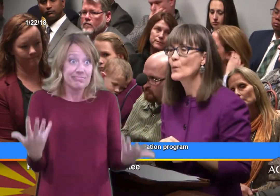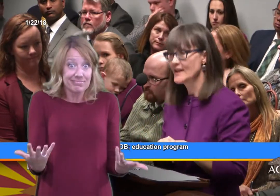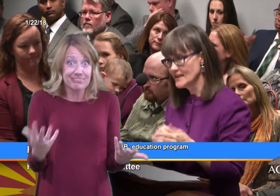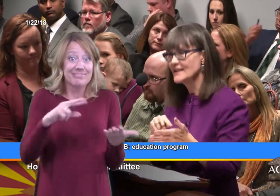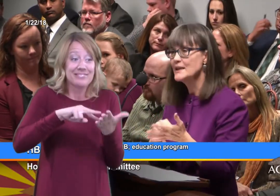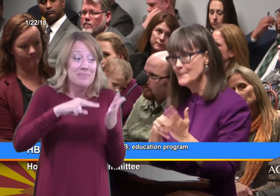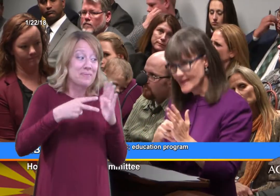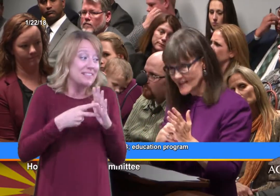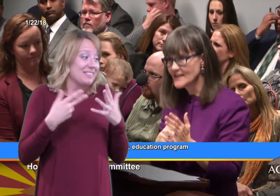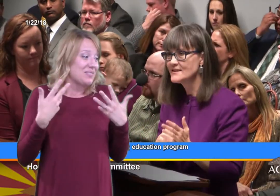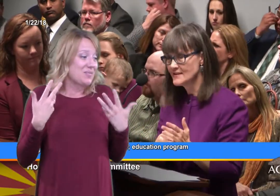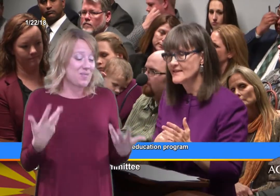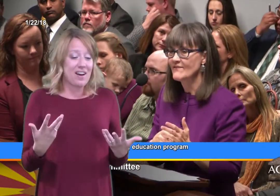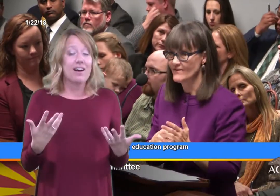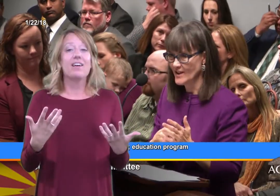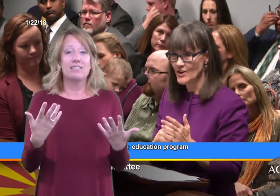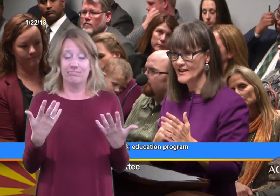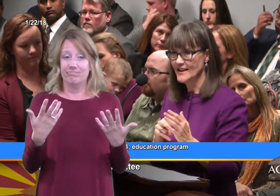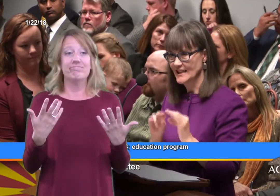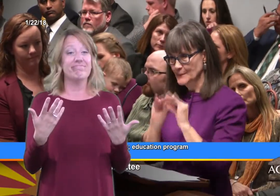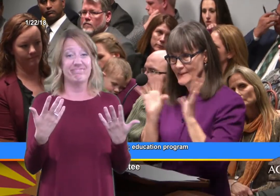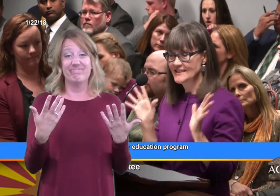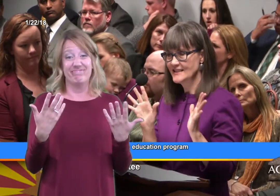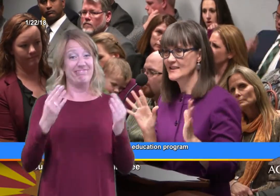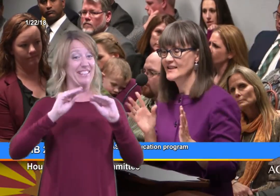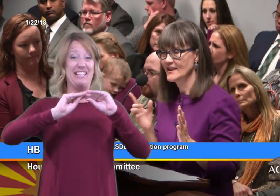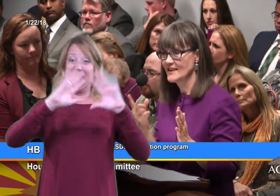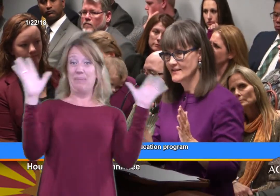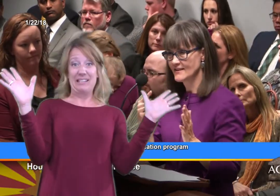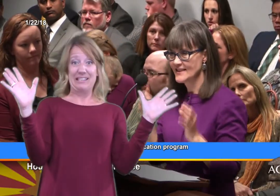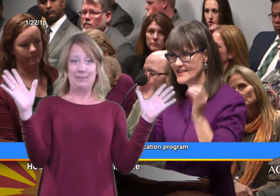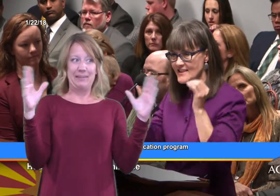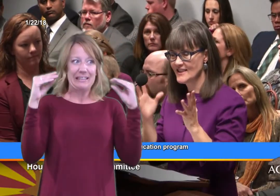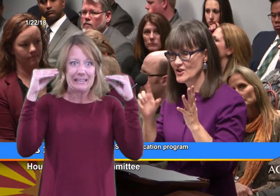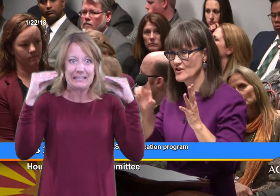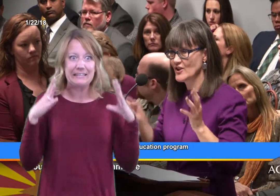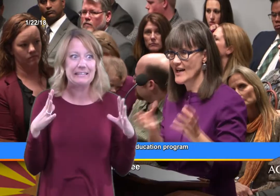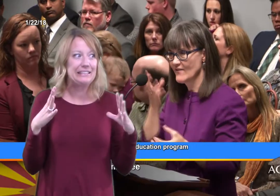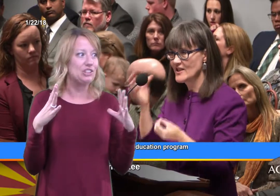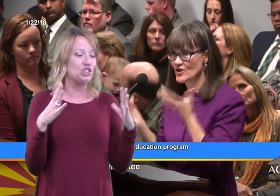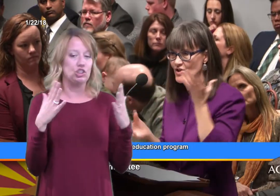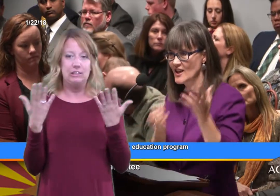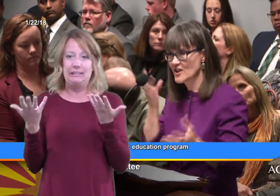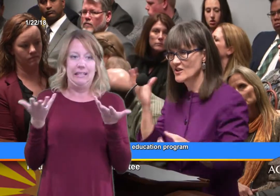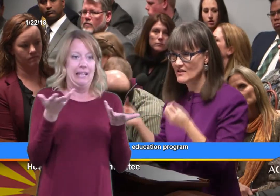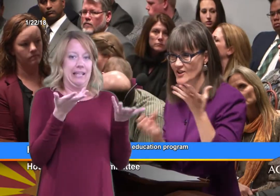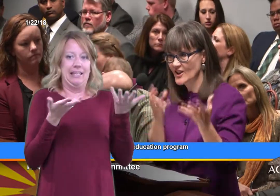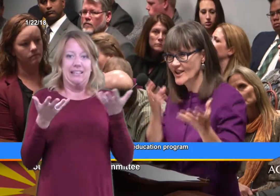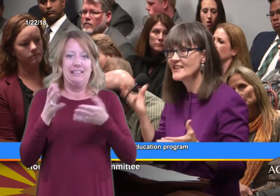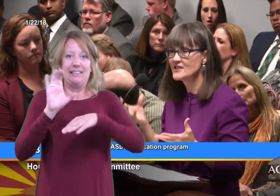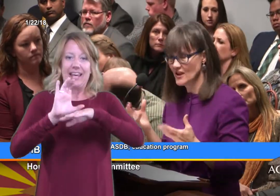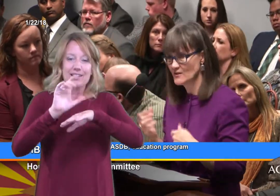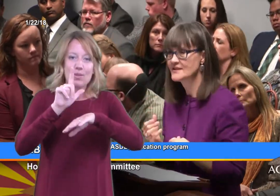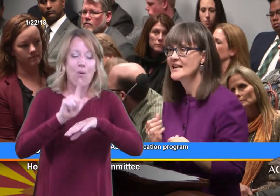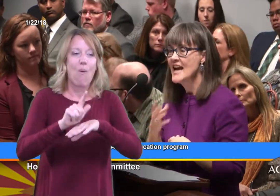Well it means, very explicitly, these teachers are having to juggle their caseloads.